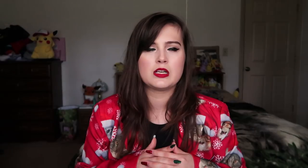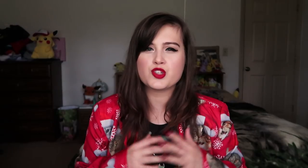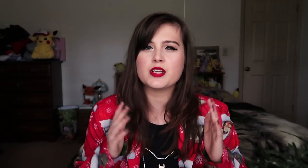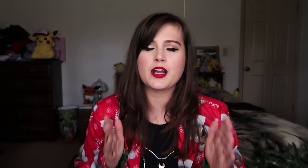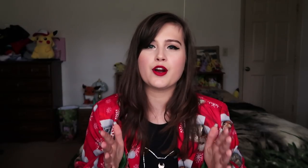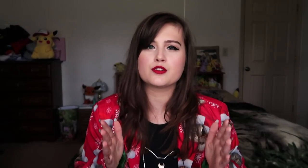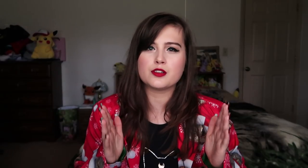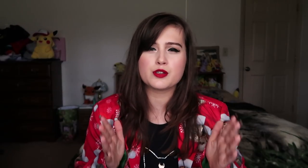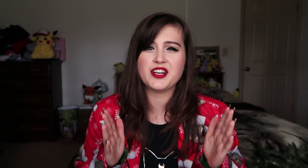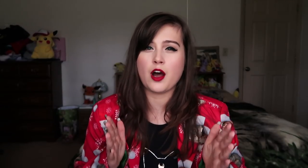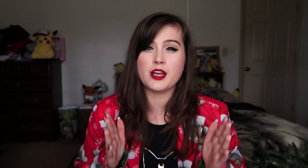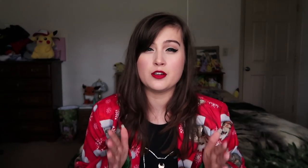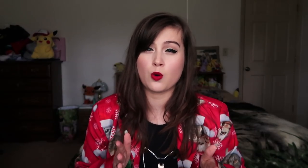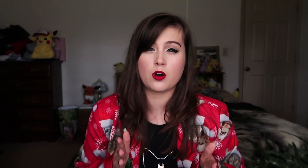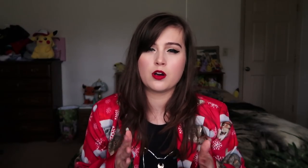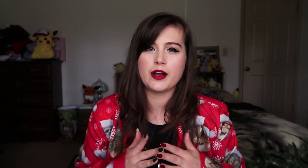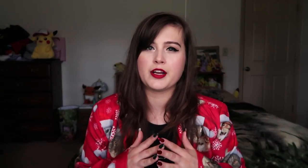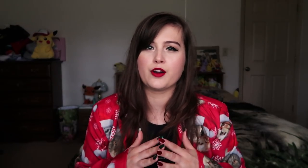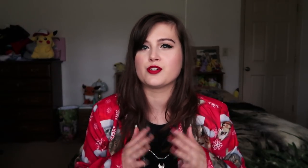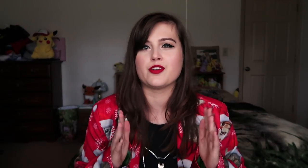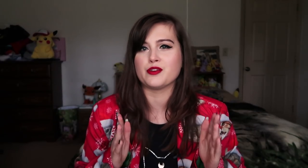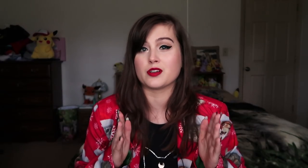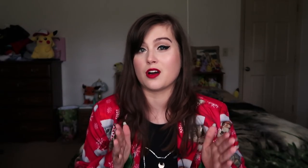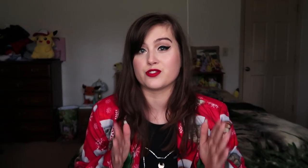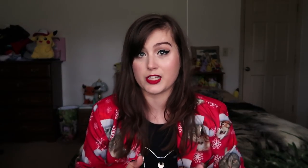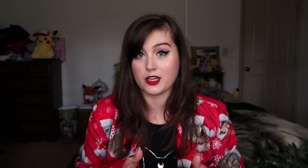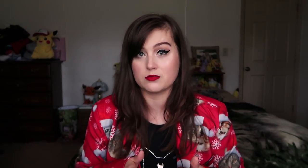She's a character you cannot ignore, a character that you cannot forget,